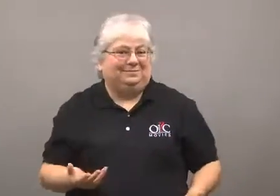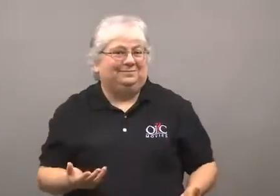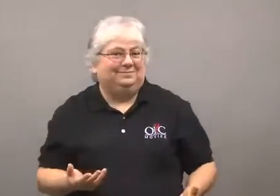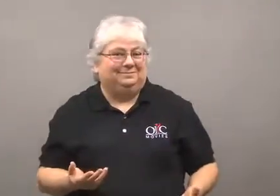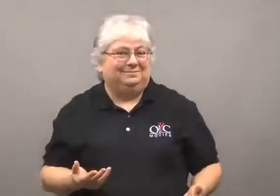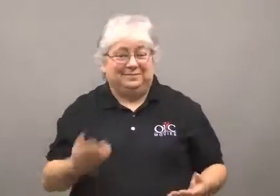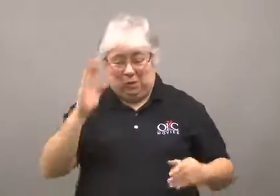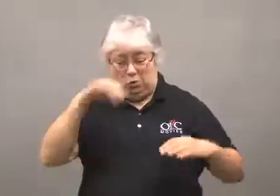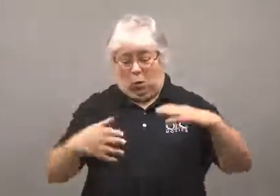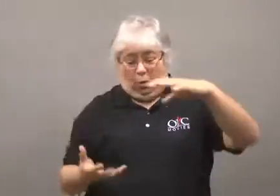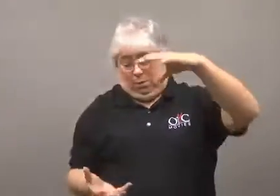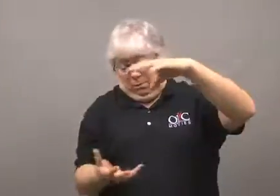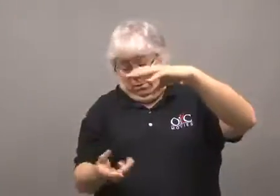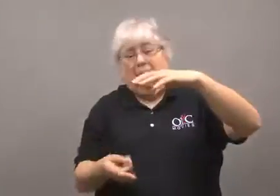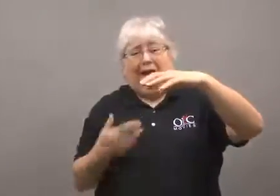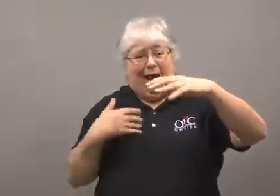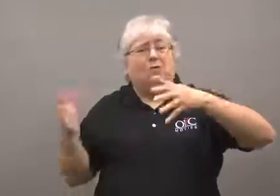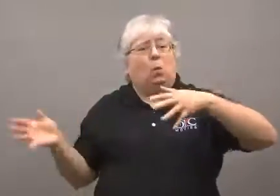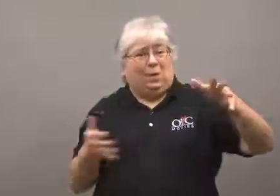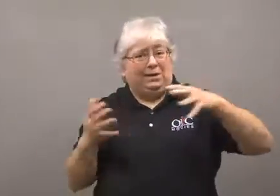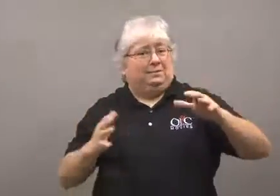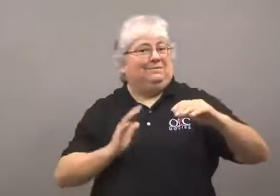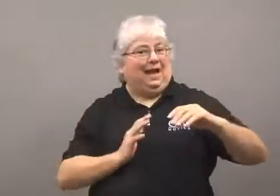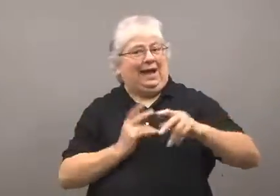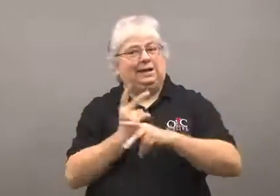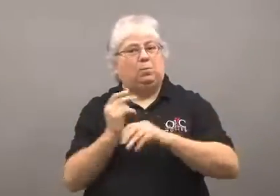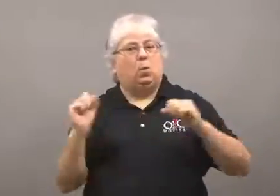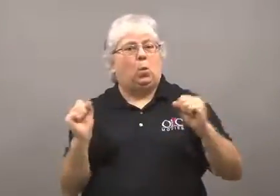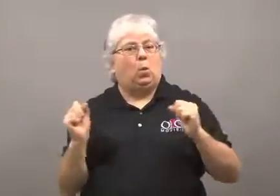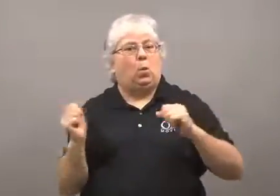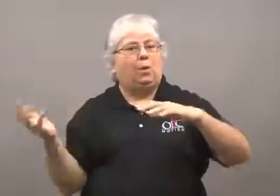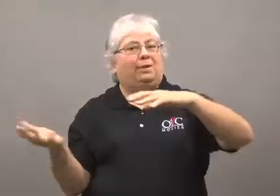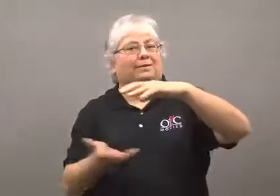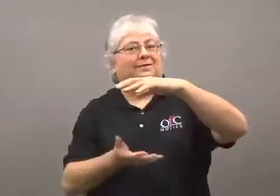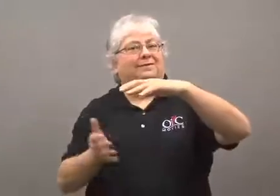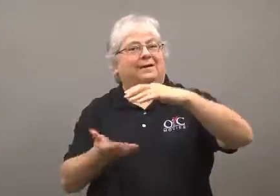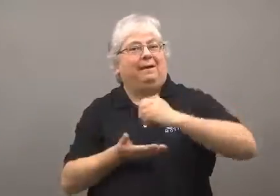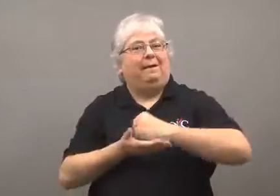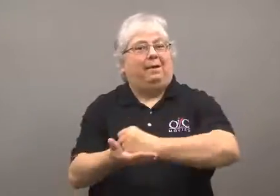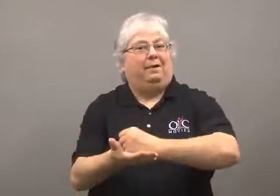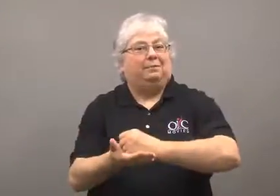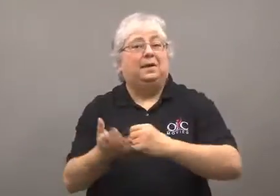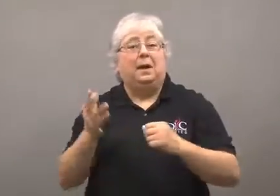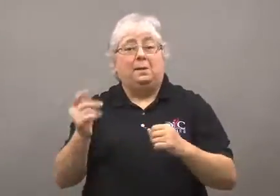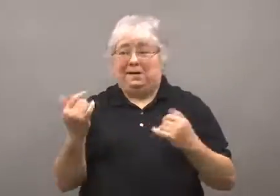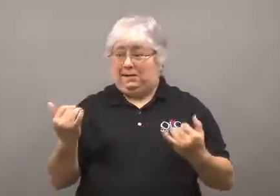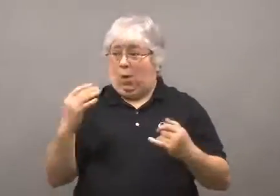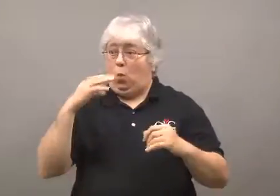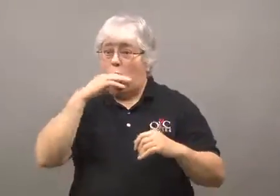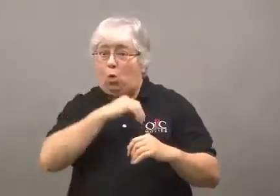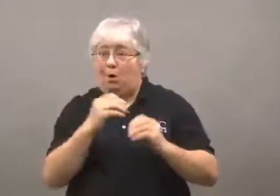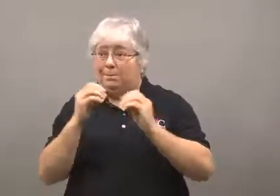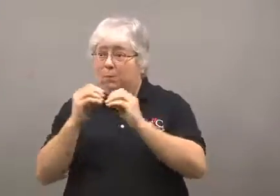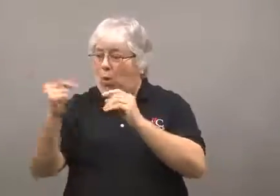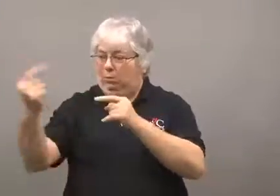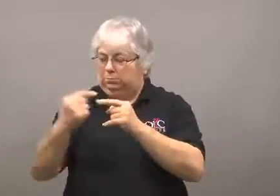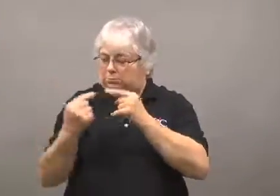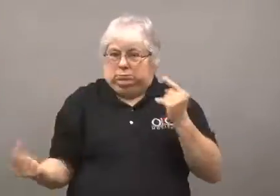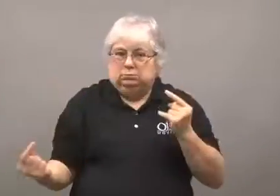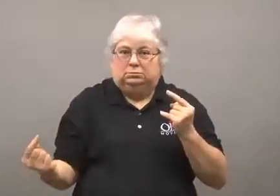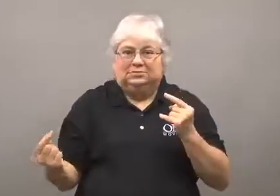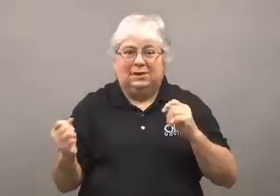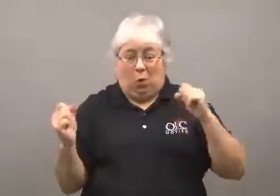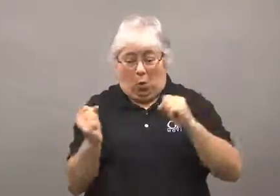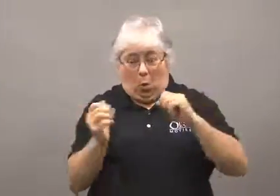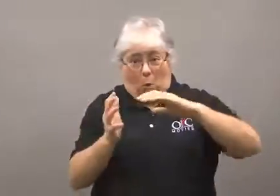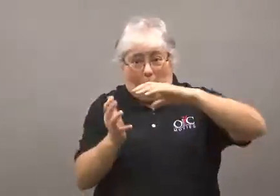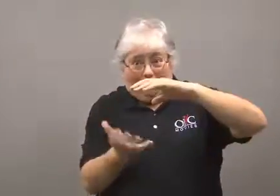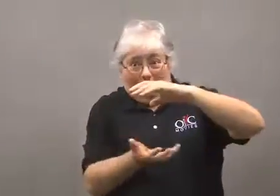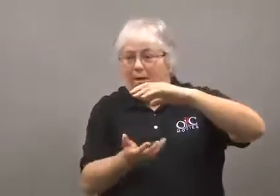Antarctica's winds have always helped keep the surface cold.